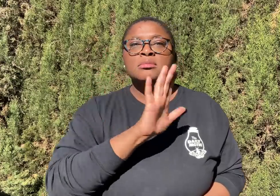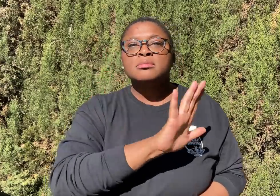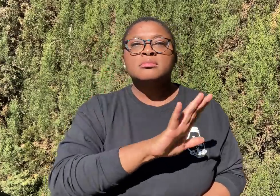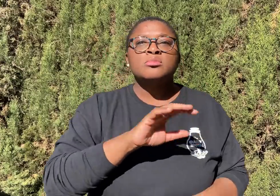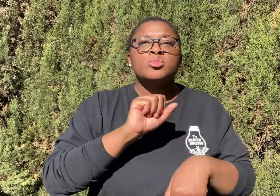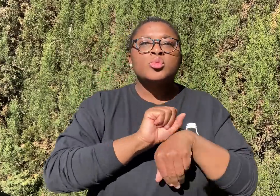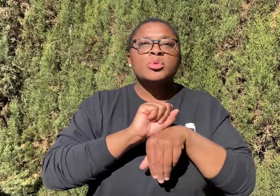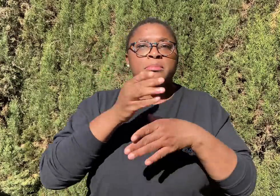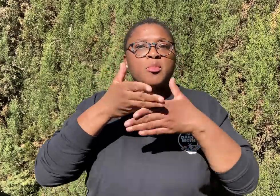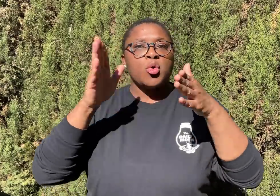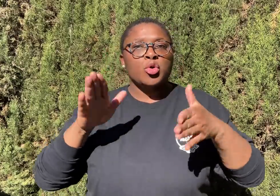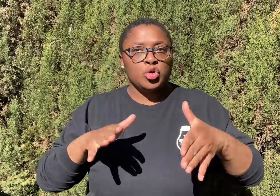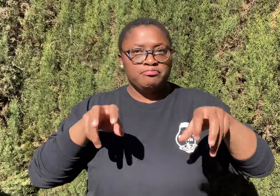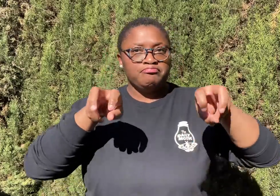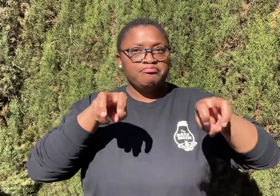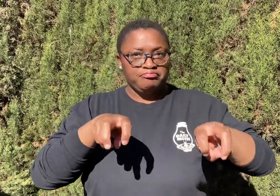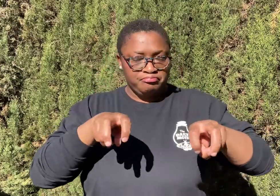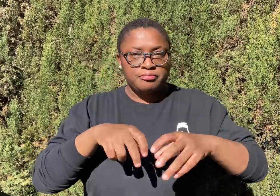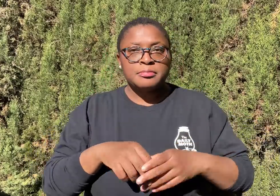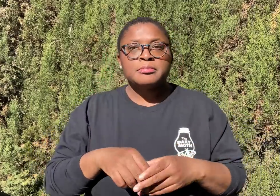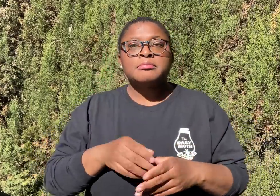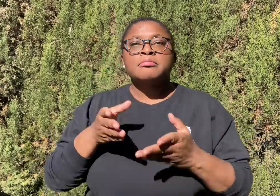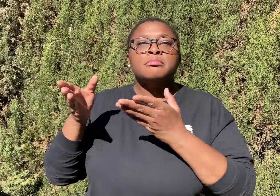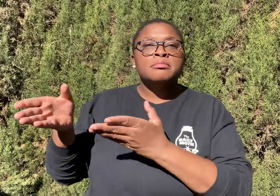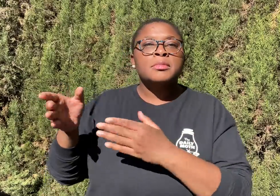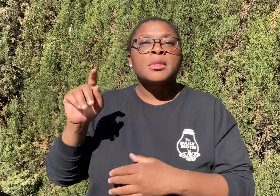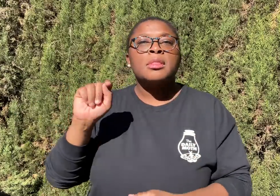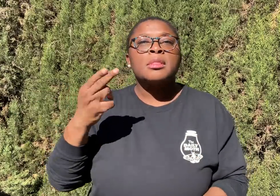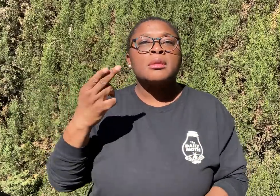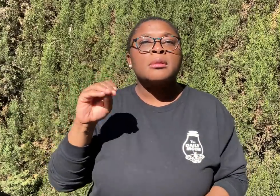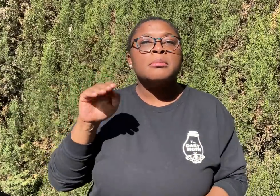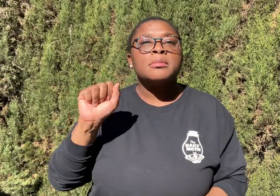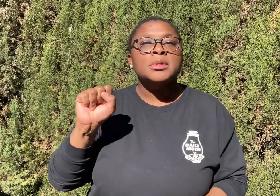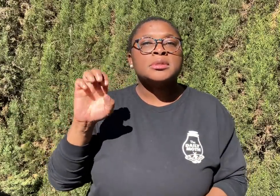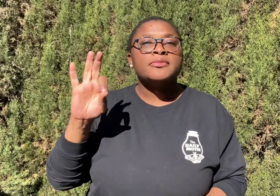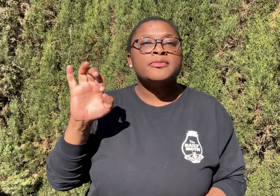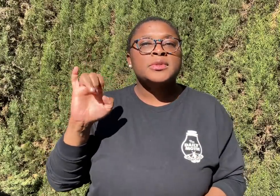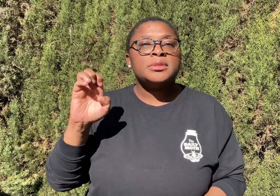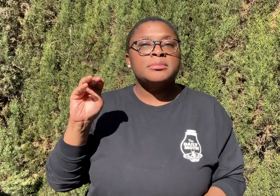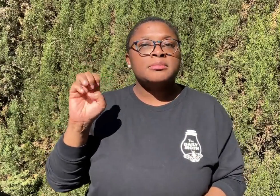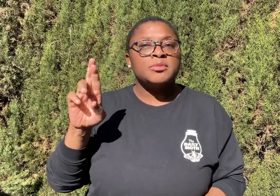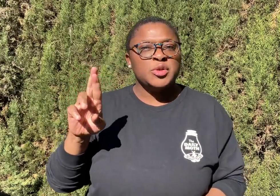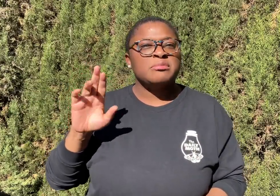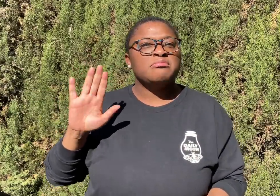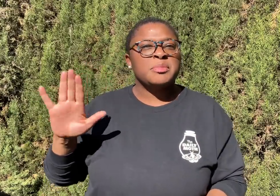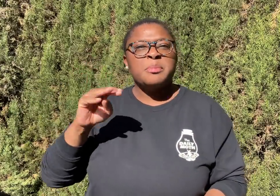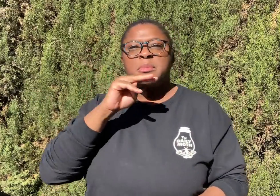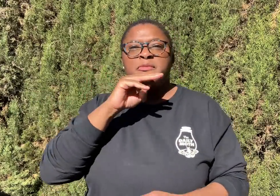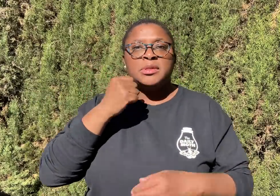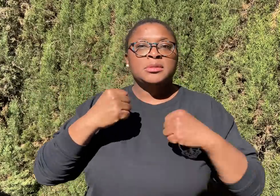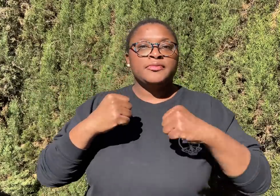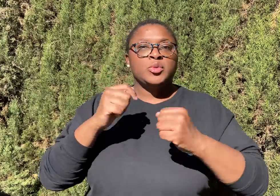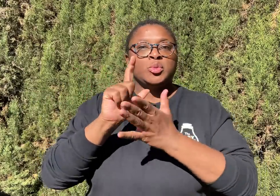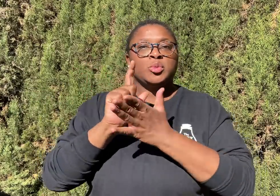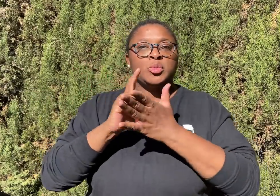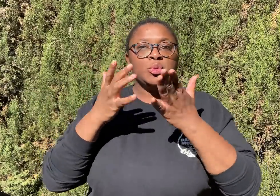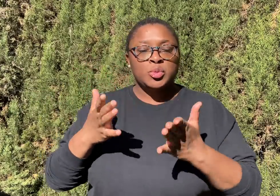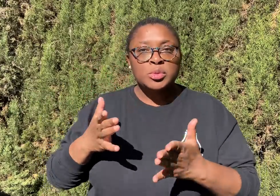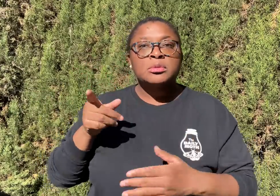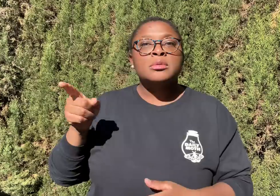her colleague, Thomas Feimer, Mavrick’s defense attorney,